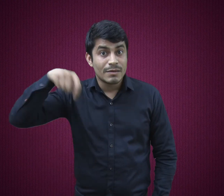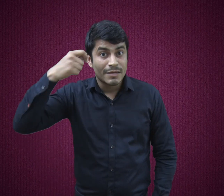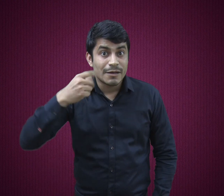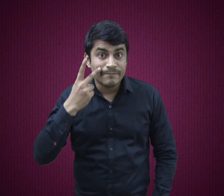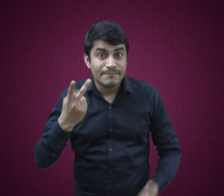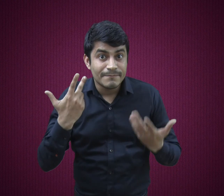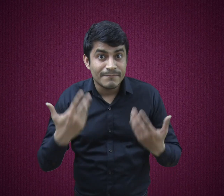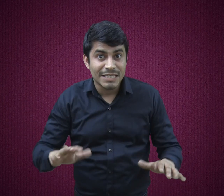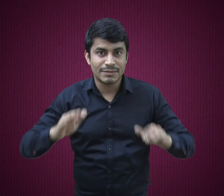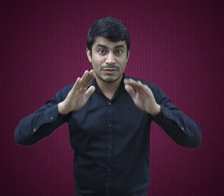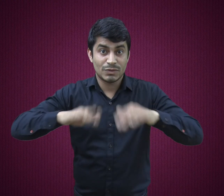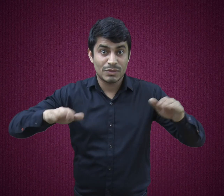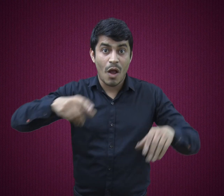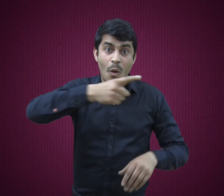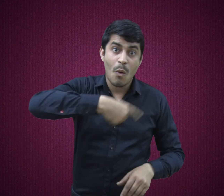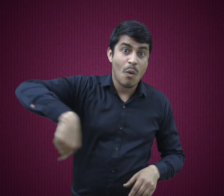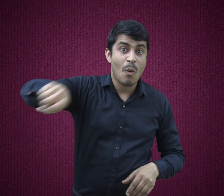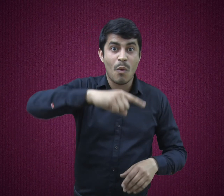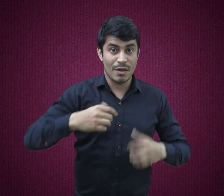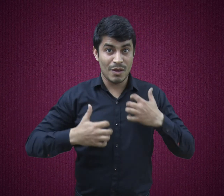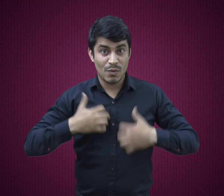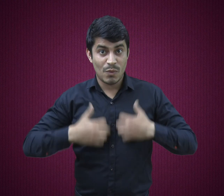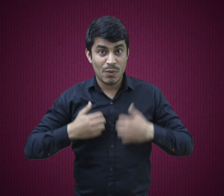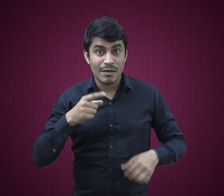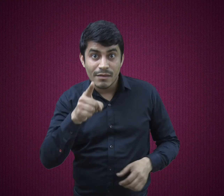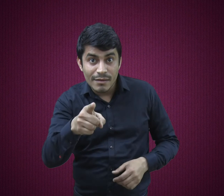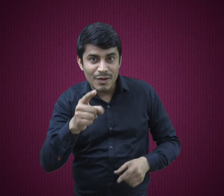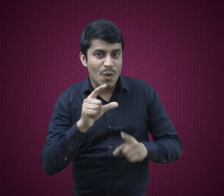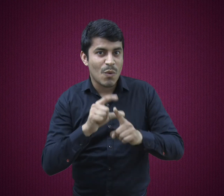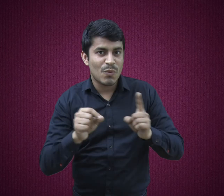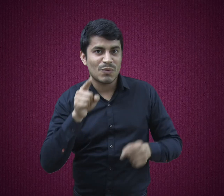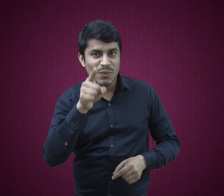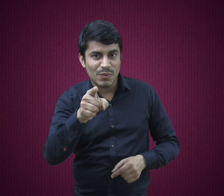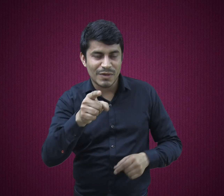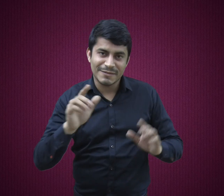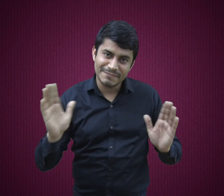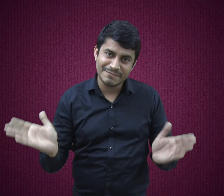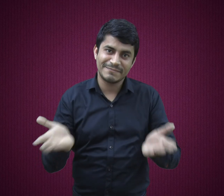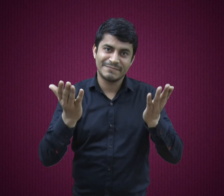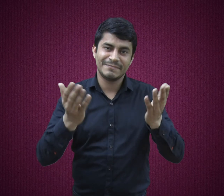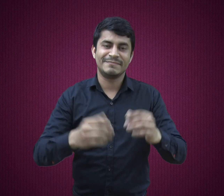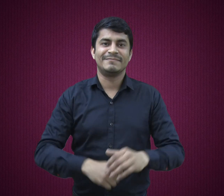Did you see the video? If you like this activity then unleash your creativity.